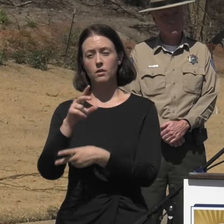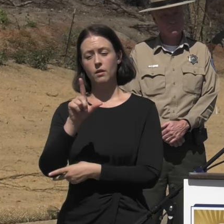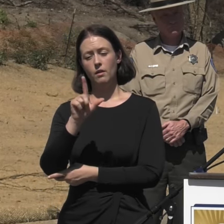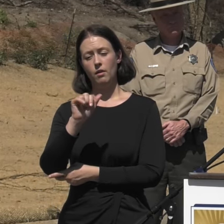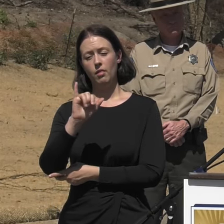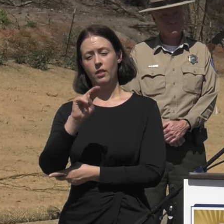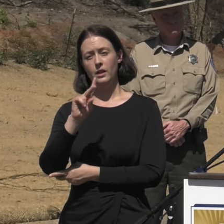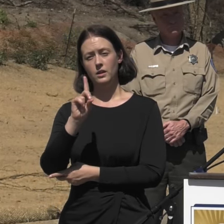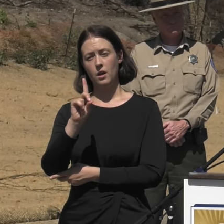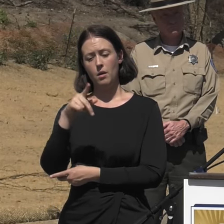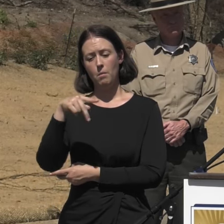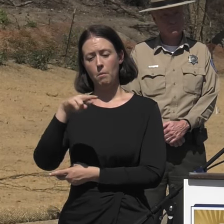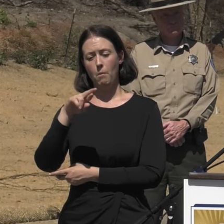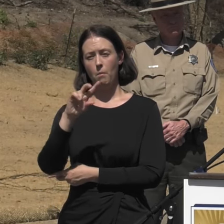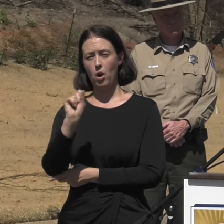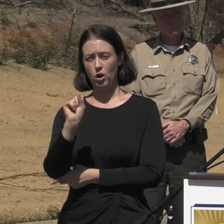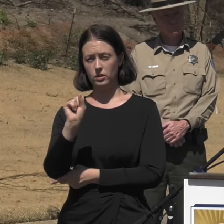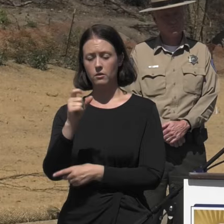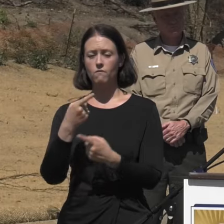from the County of Ventura.